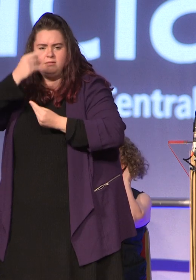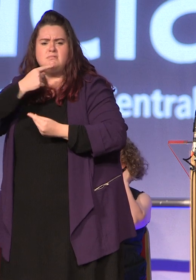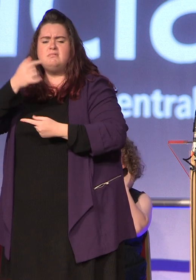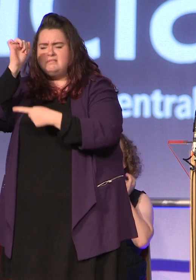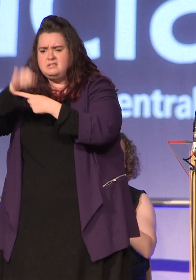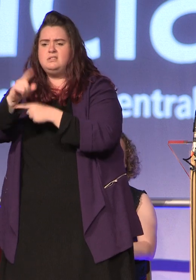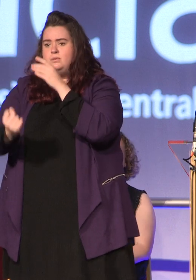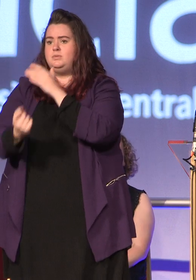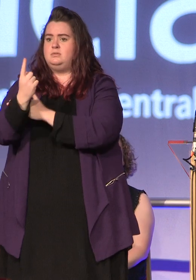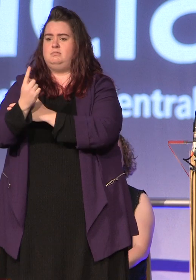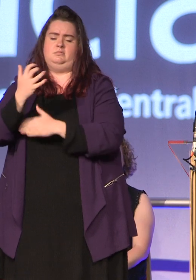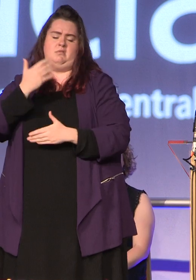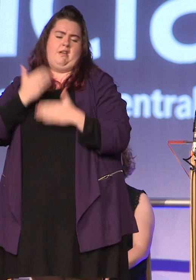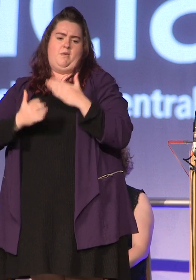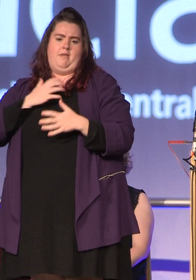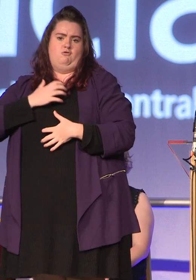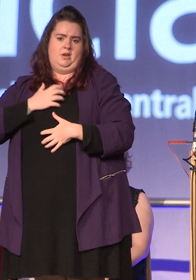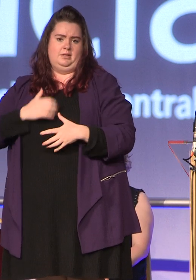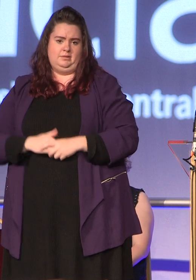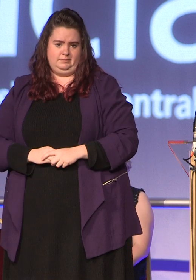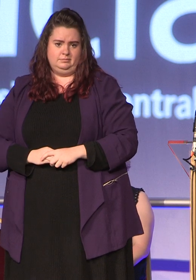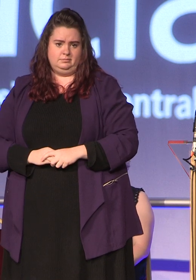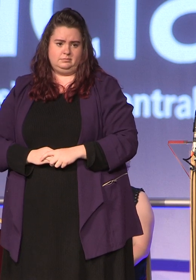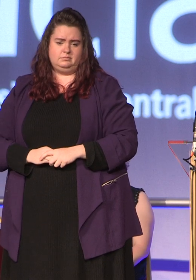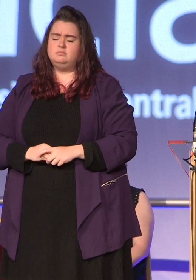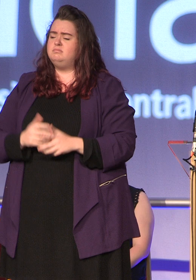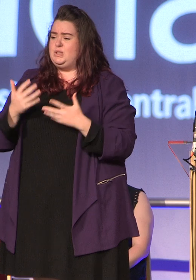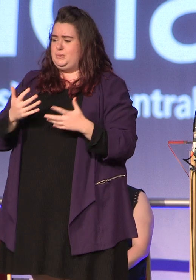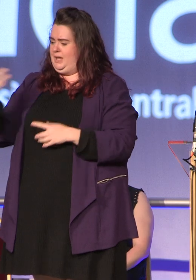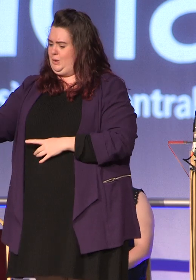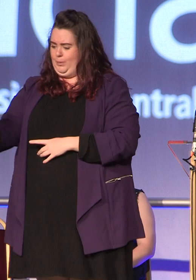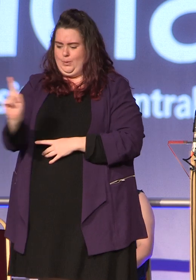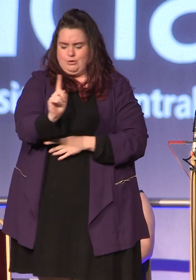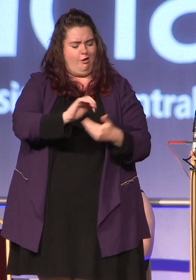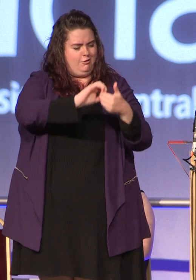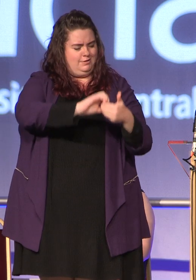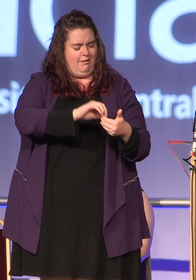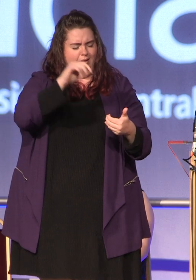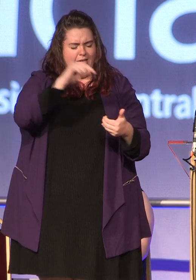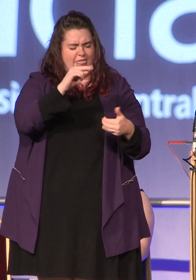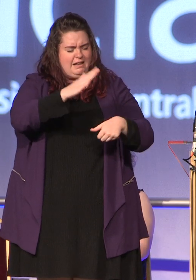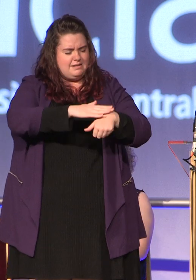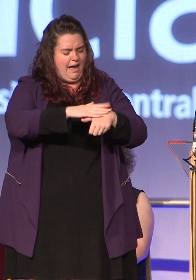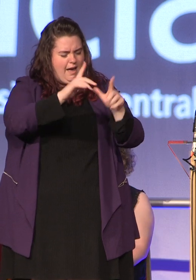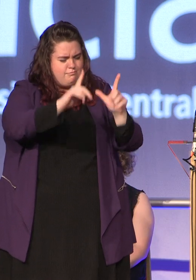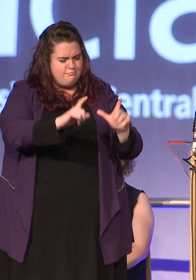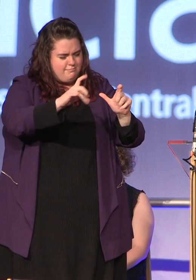and do not be afraid as you walked across that stage remember that moment and take it with you as no one can take it away from you.